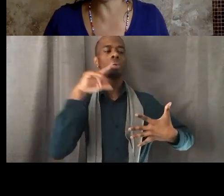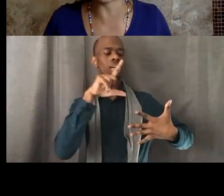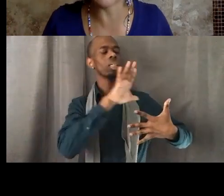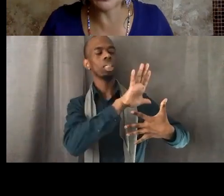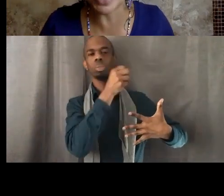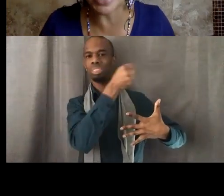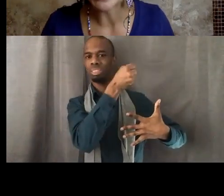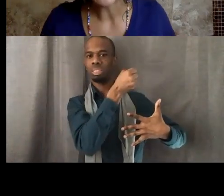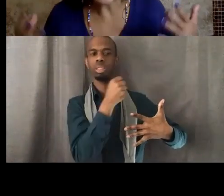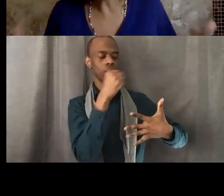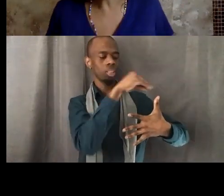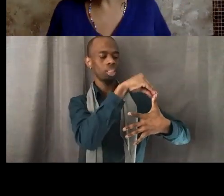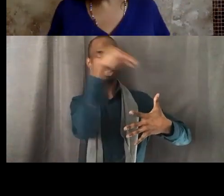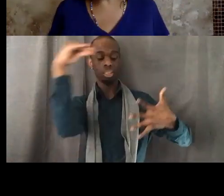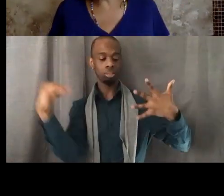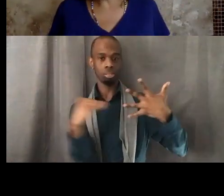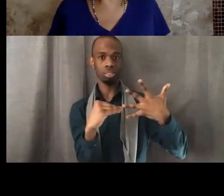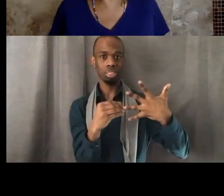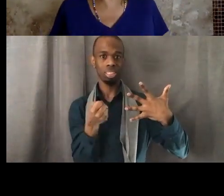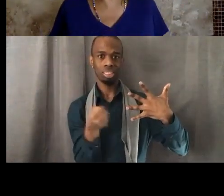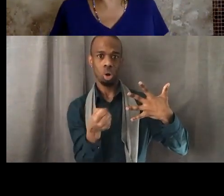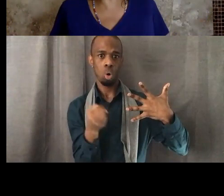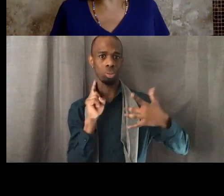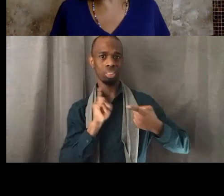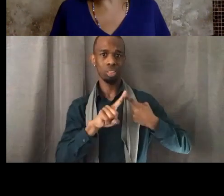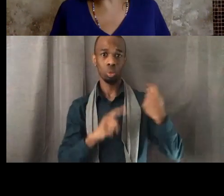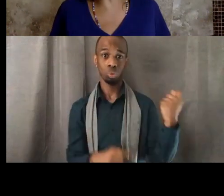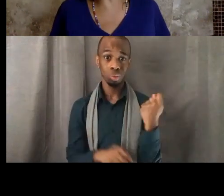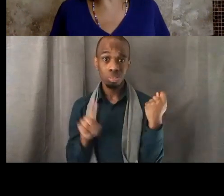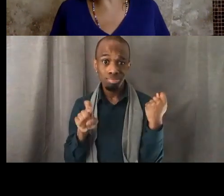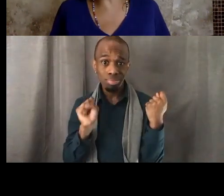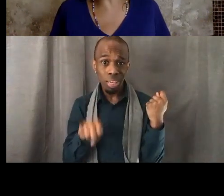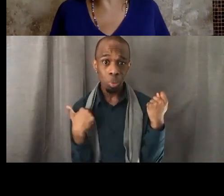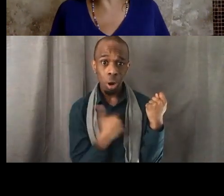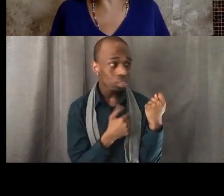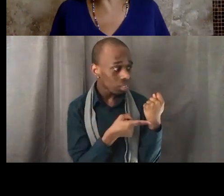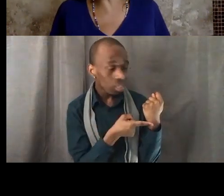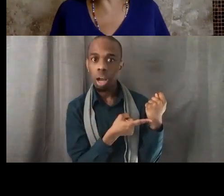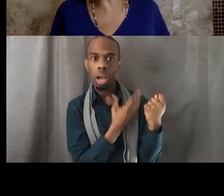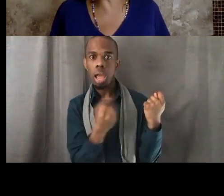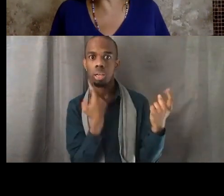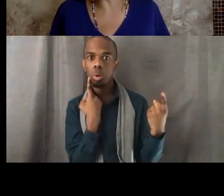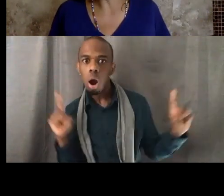until Tuesday," and it works and everybody's happier because everybody else wanted to eat barbecue